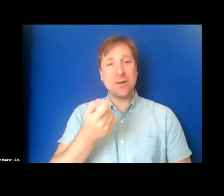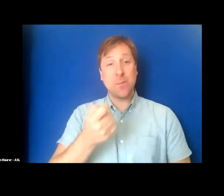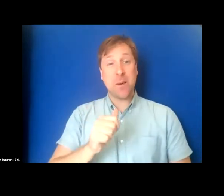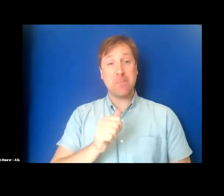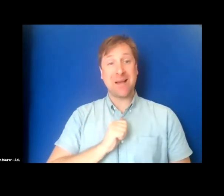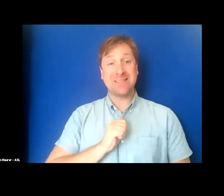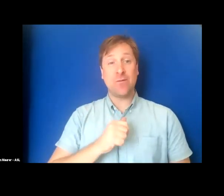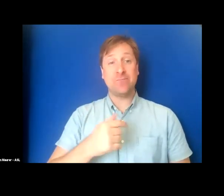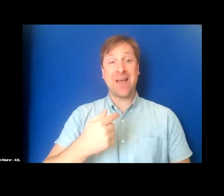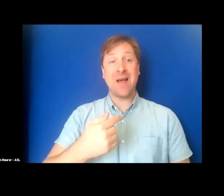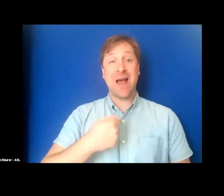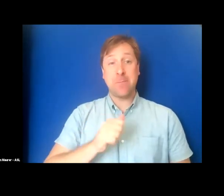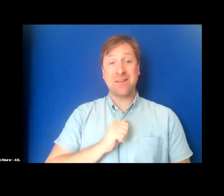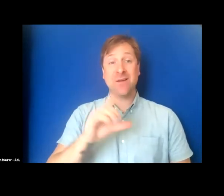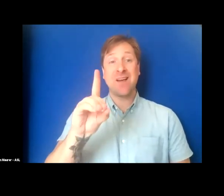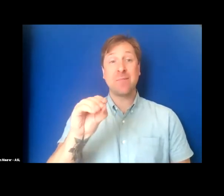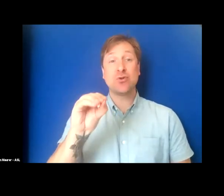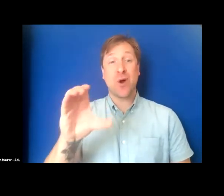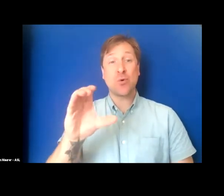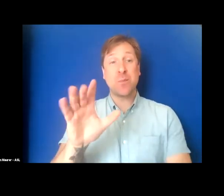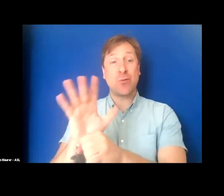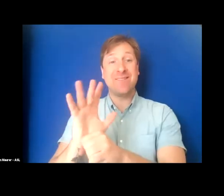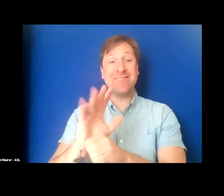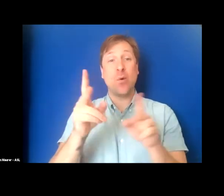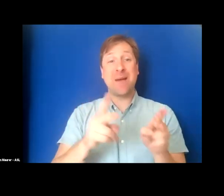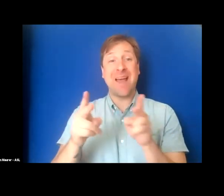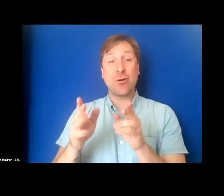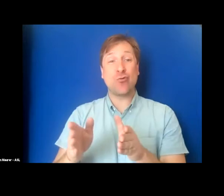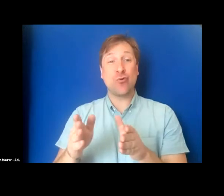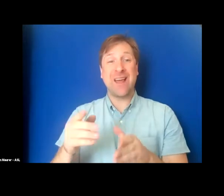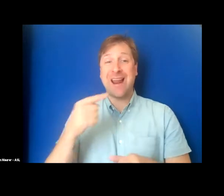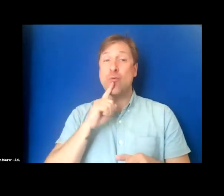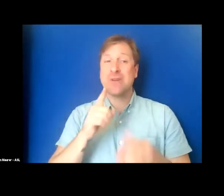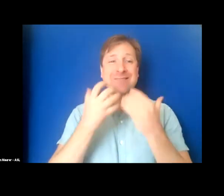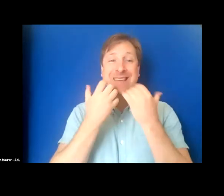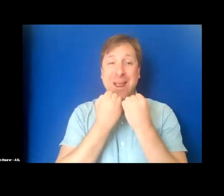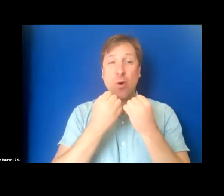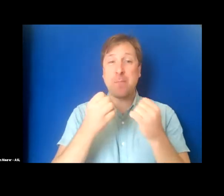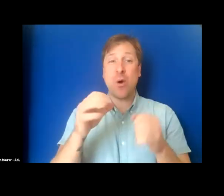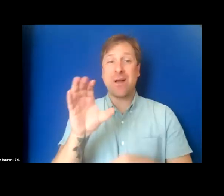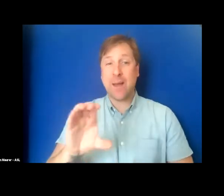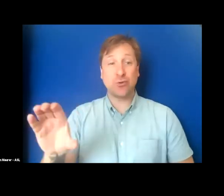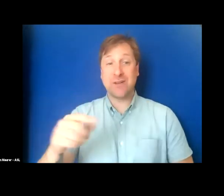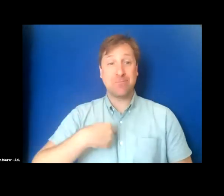I'm a documentary film editor who cares deeply about captioning. I'm not deaf or hard-of-hearing myself,